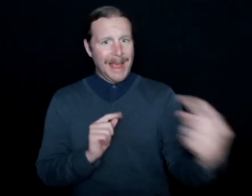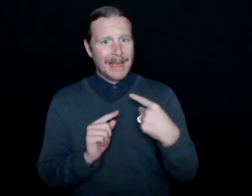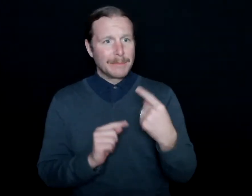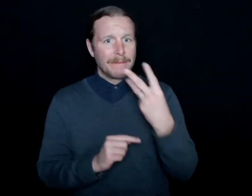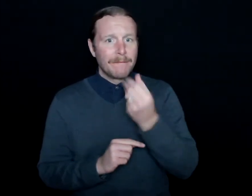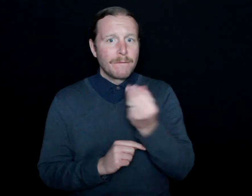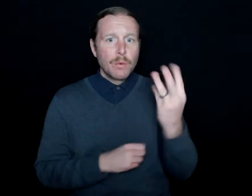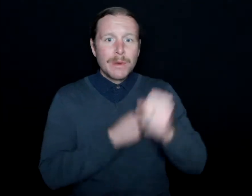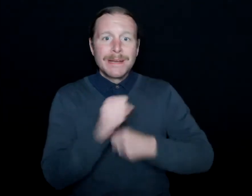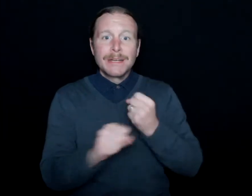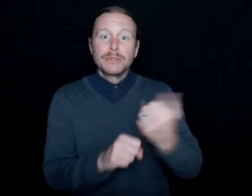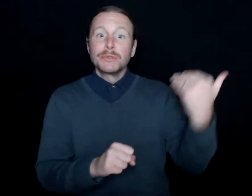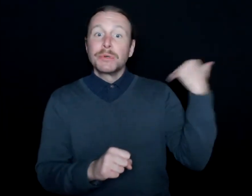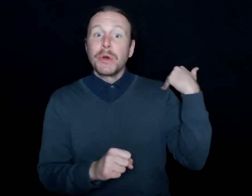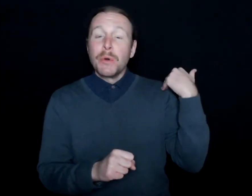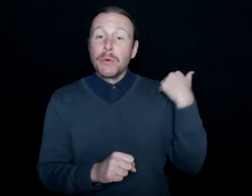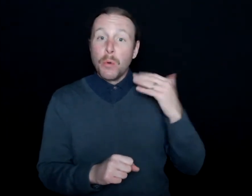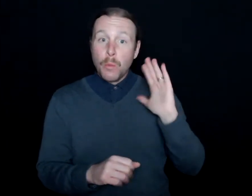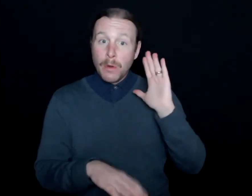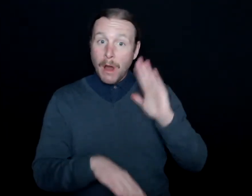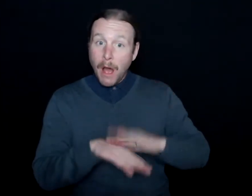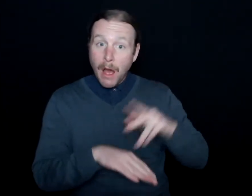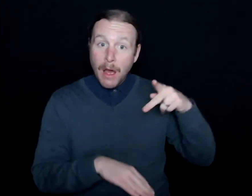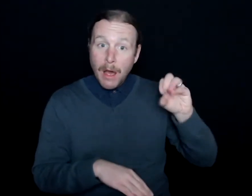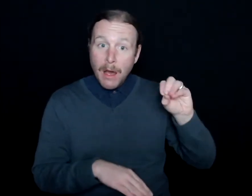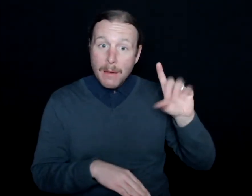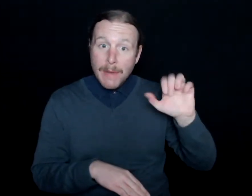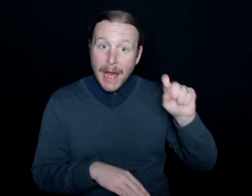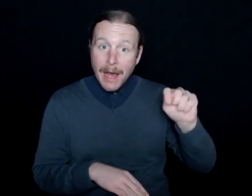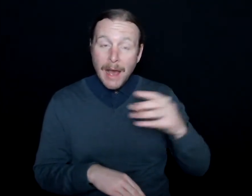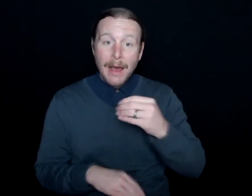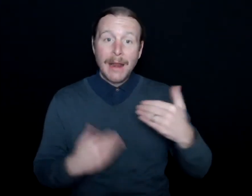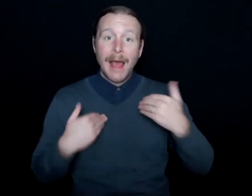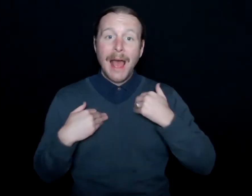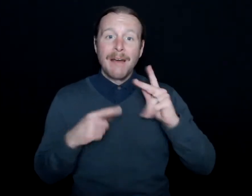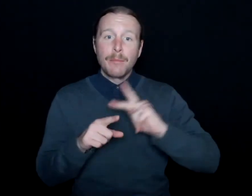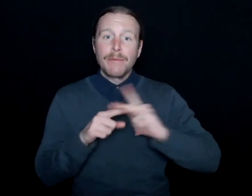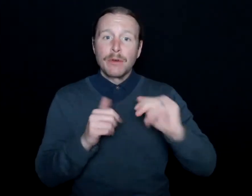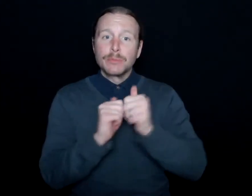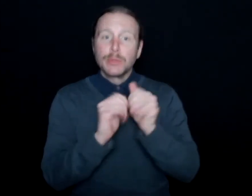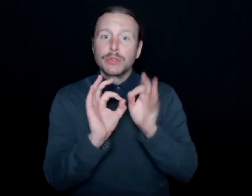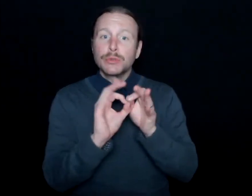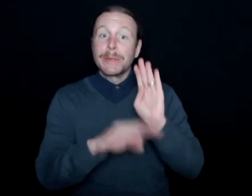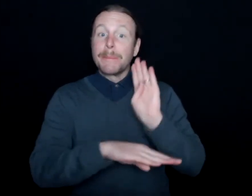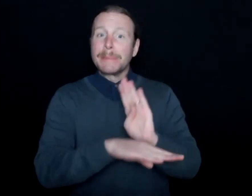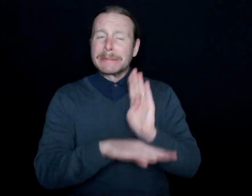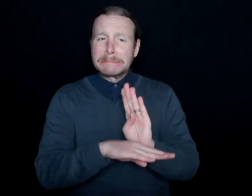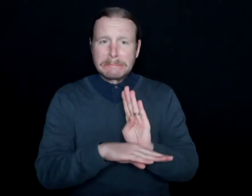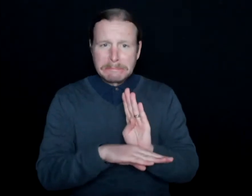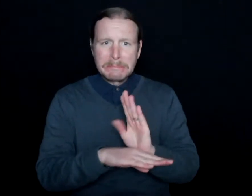be on a podcast, let alone having a professional sports interpreting business, I don't think I would have believed you.